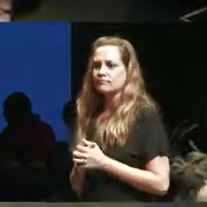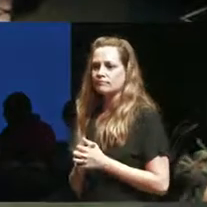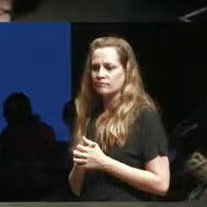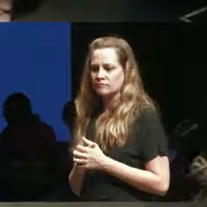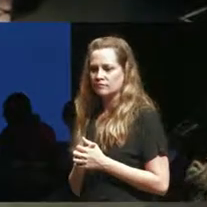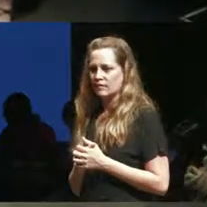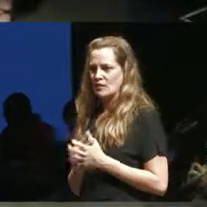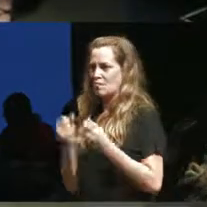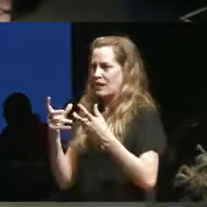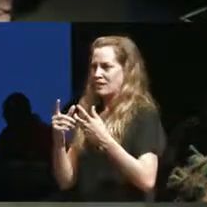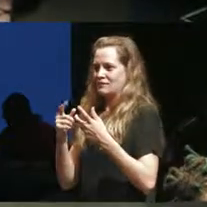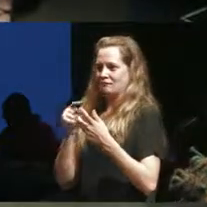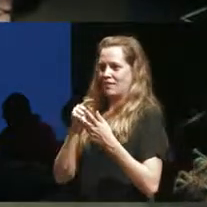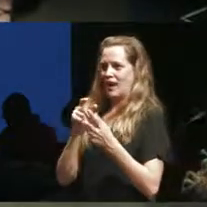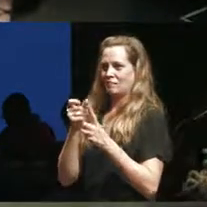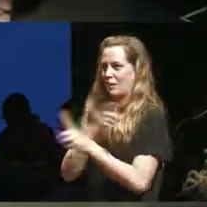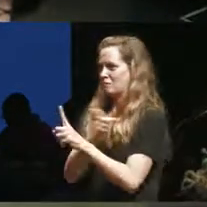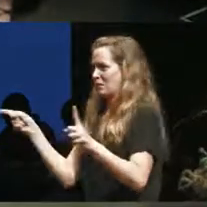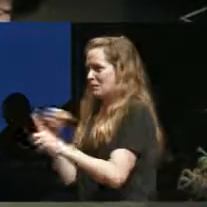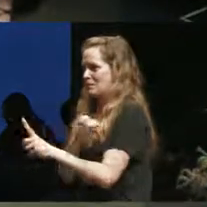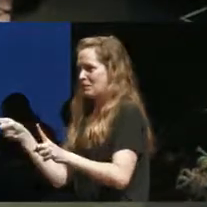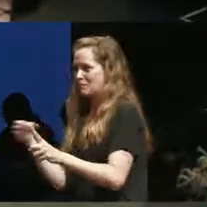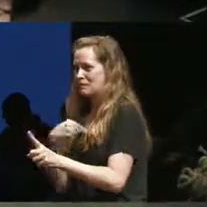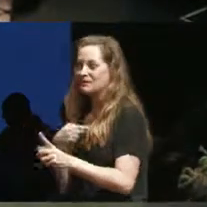in a number of different circles here but I do feel like part of it is about